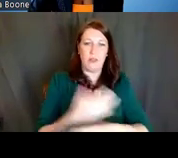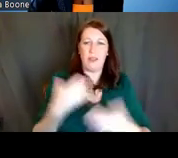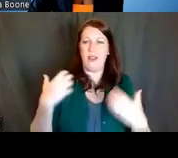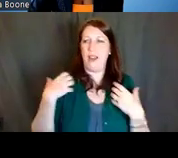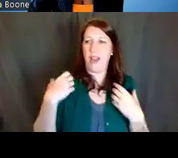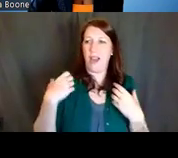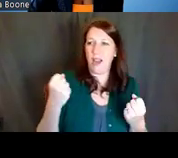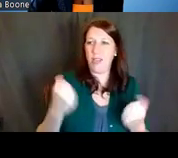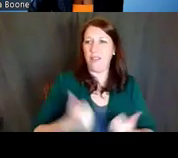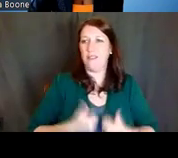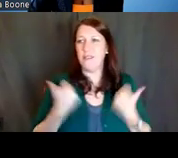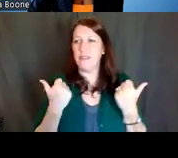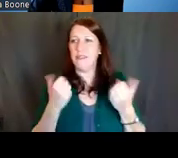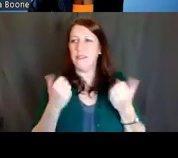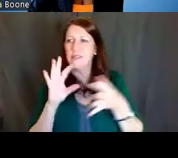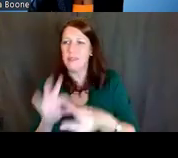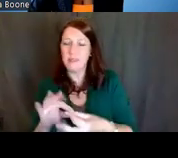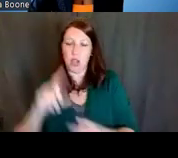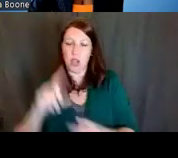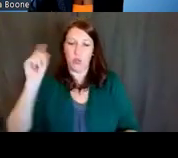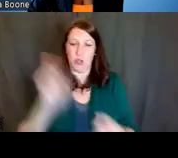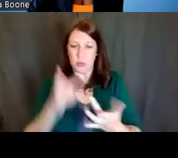reduce illness as well as disability.